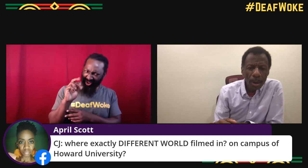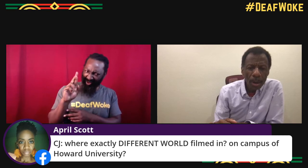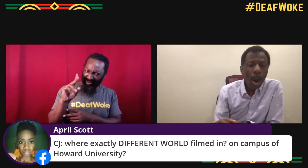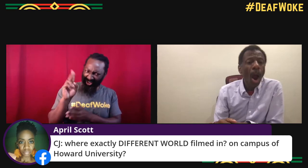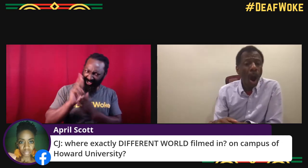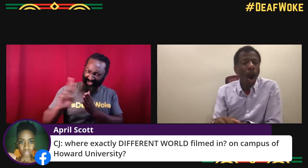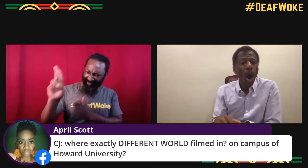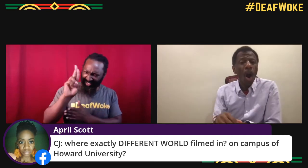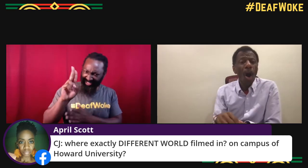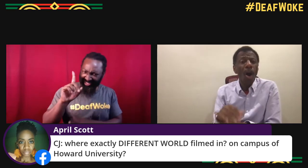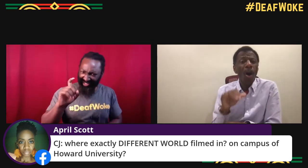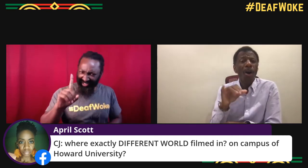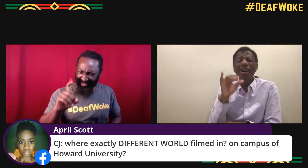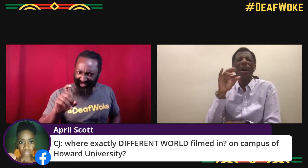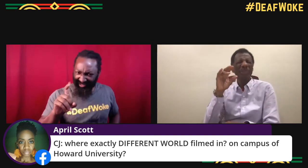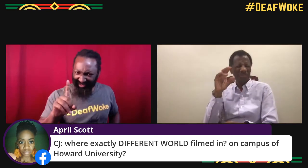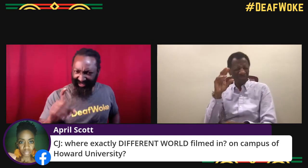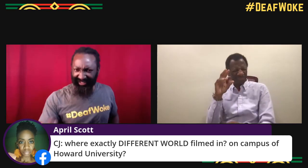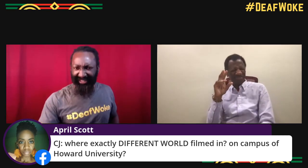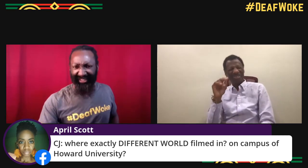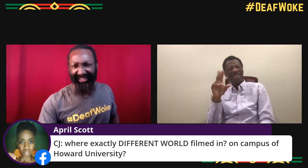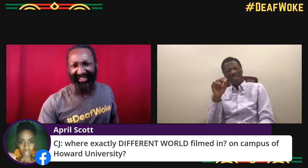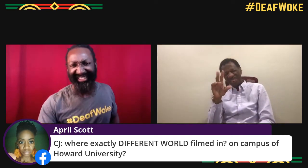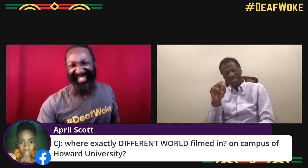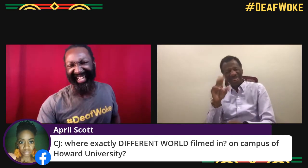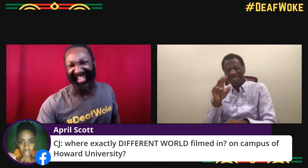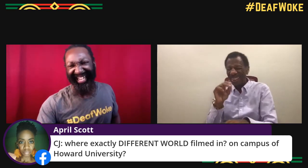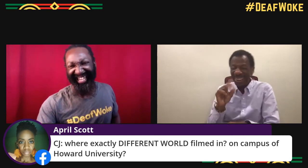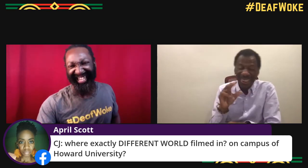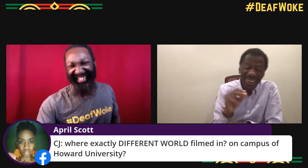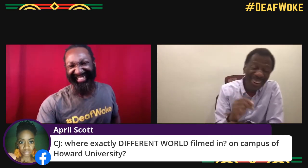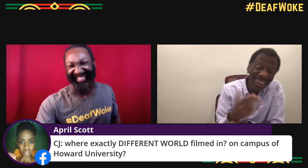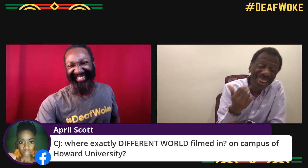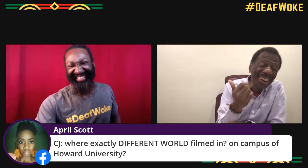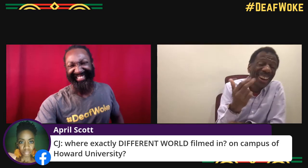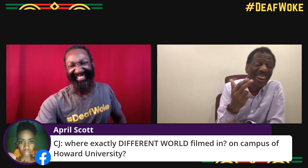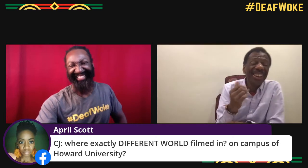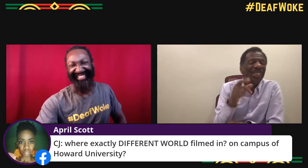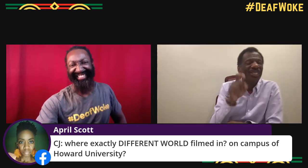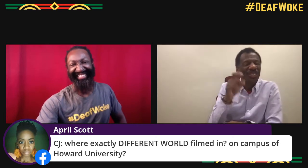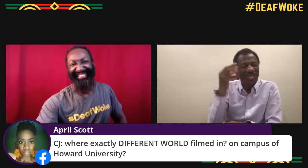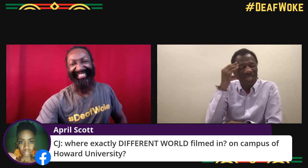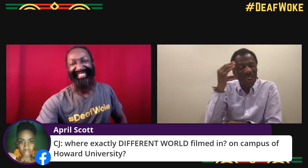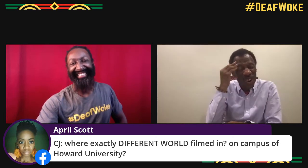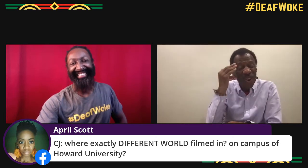Where exactly was "Different World" filmed? Was that on Howard's Campus? No.